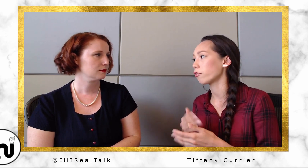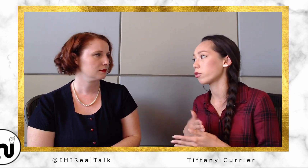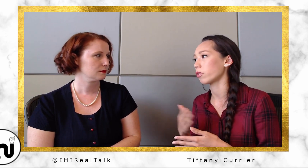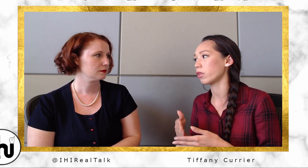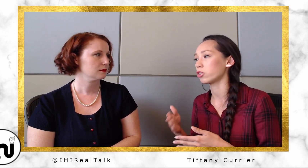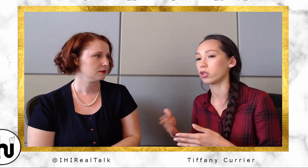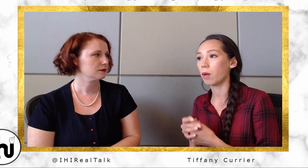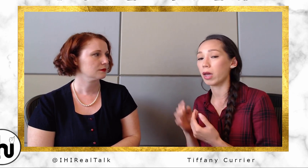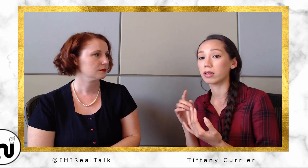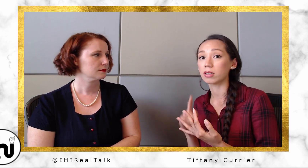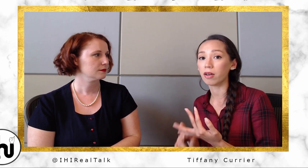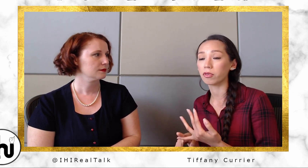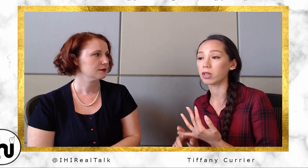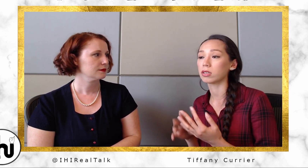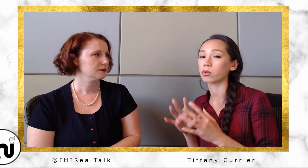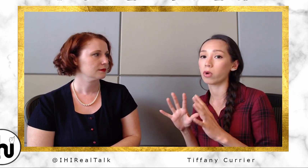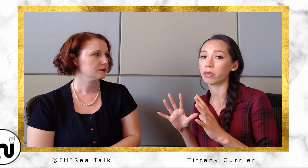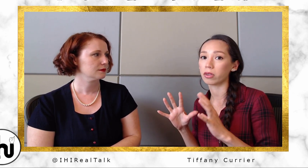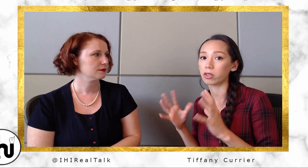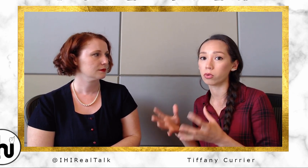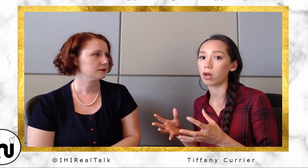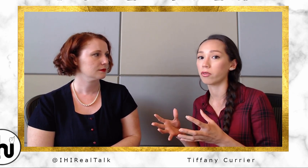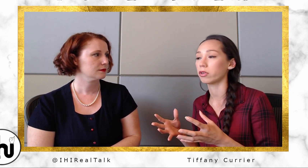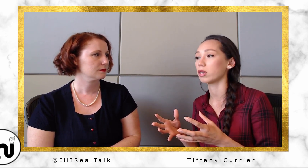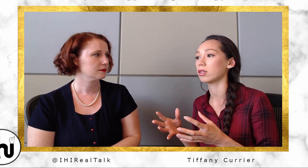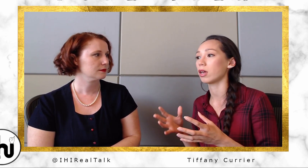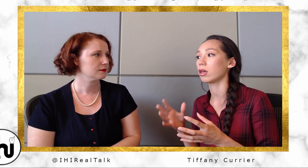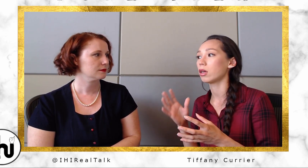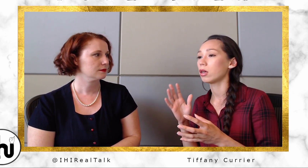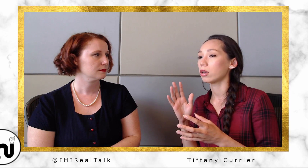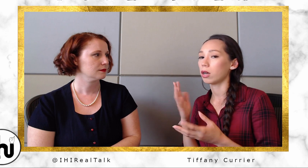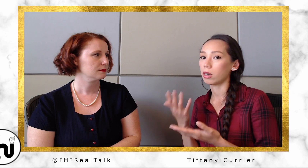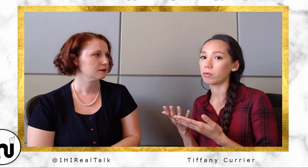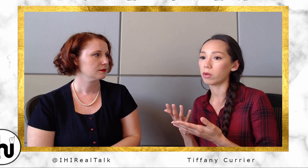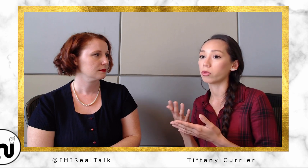that they do. And deafness is one thing they do cover. They say, uh, they really